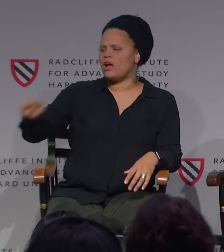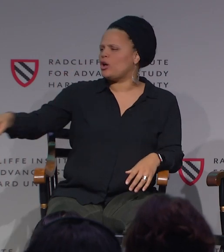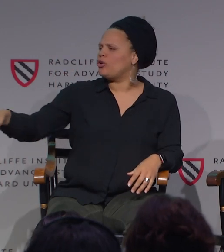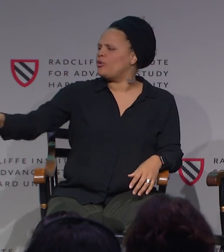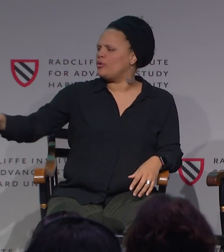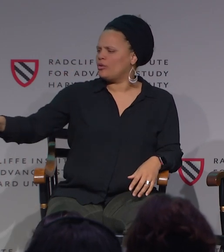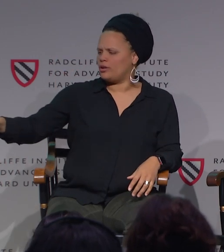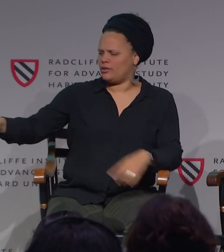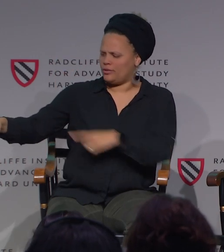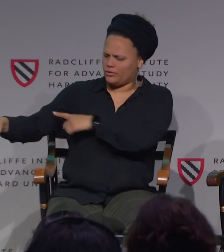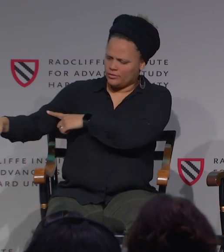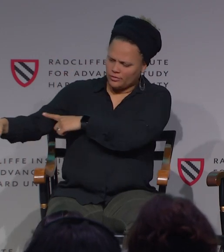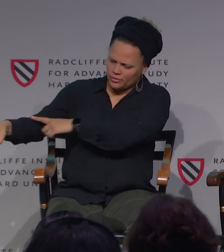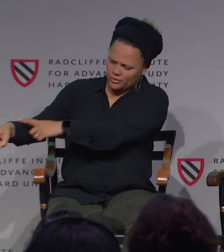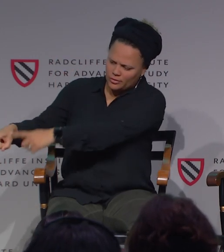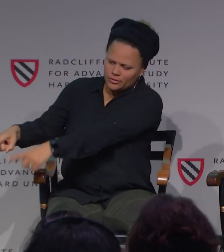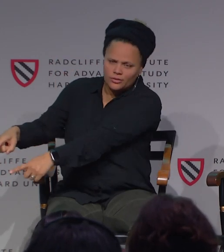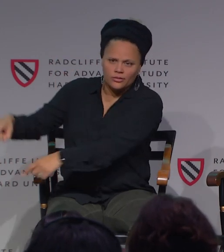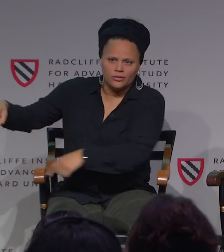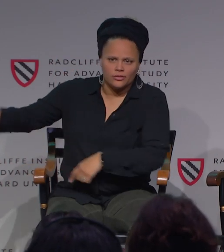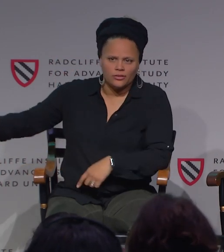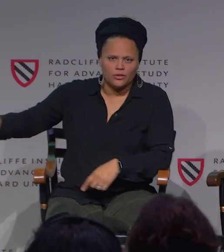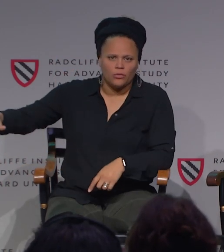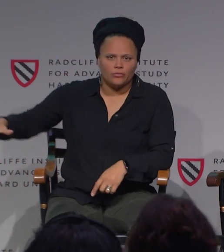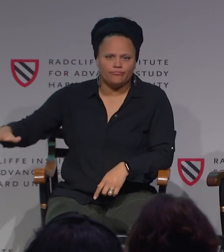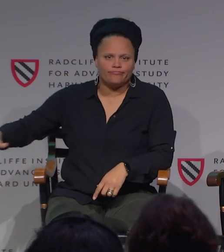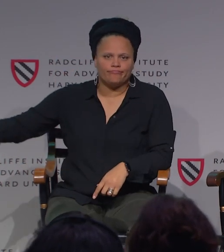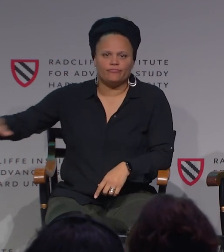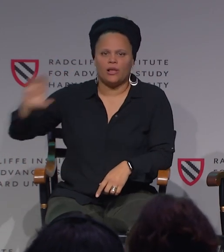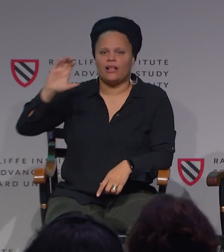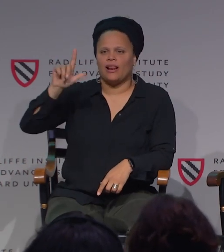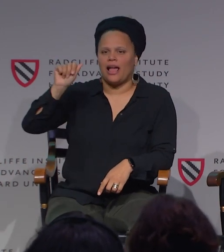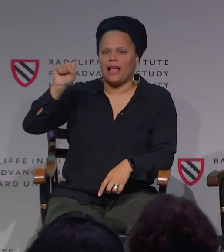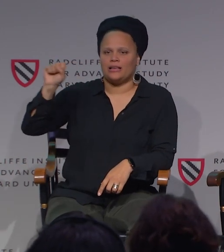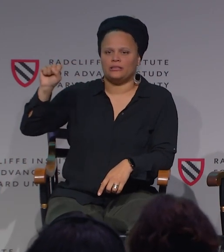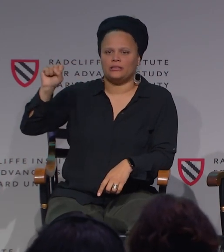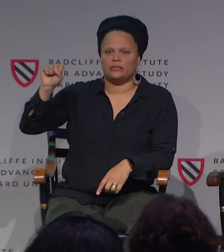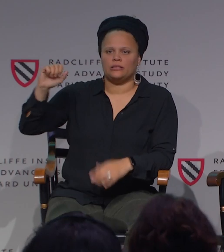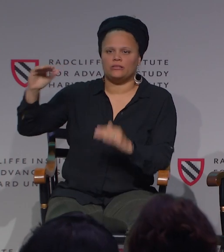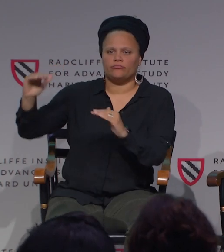The use of hands like this that is